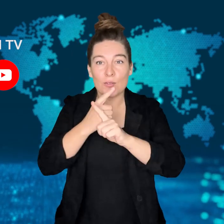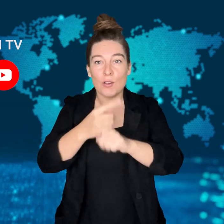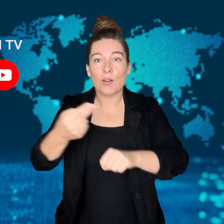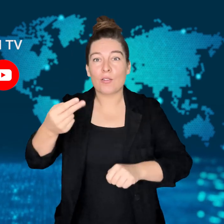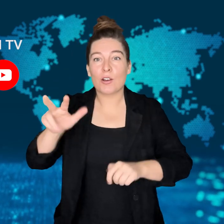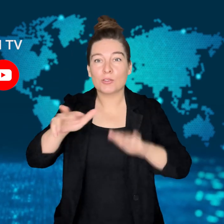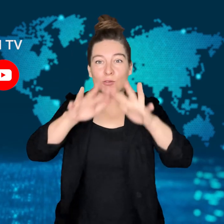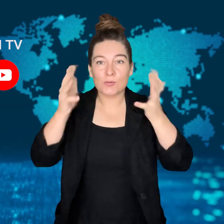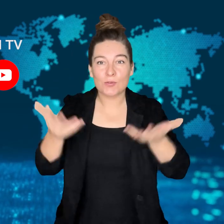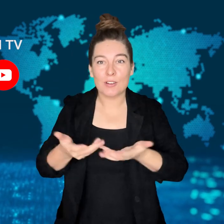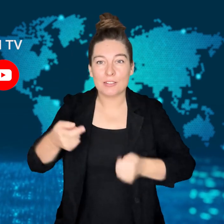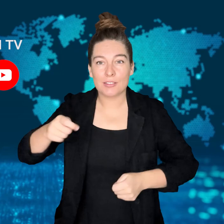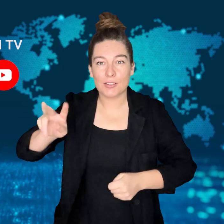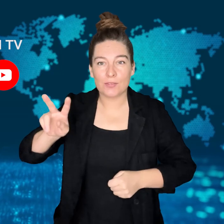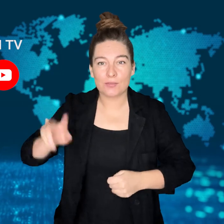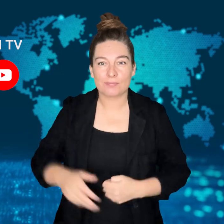to get new video updates!